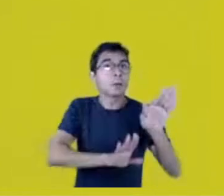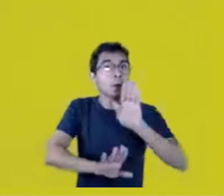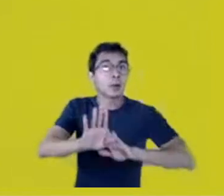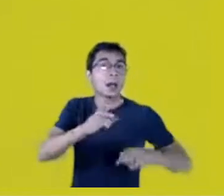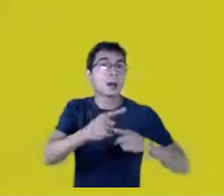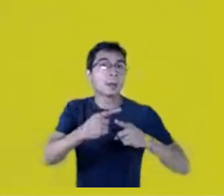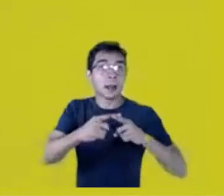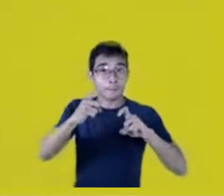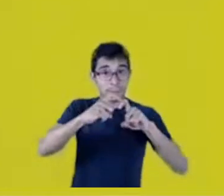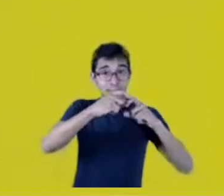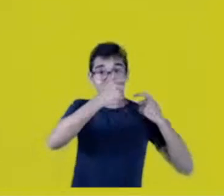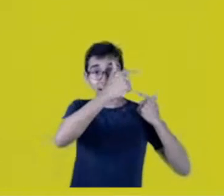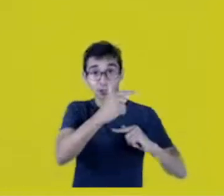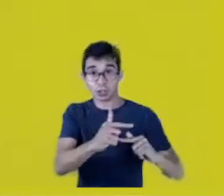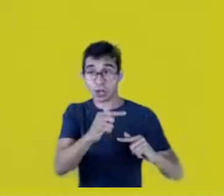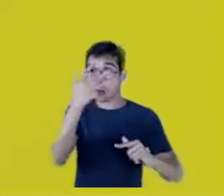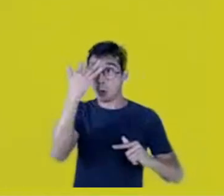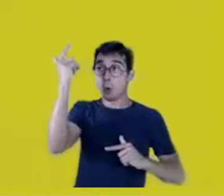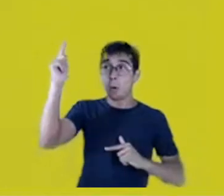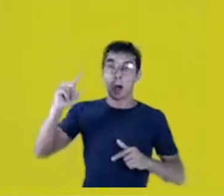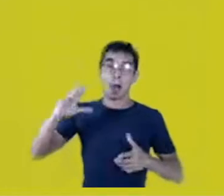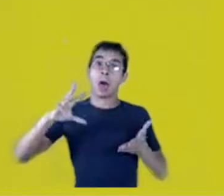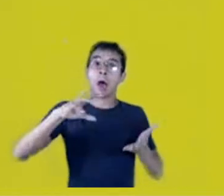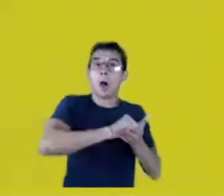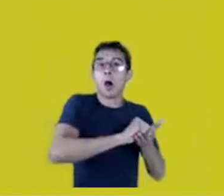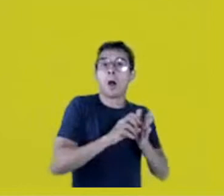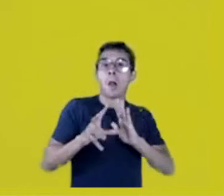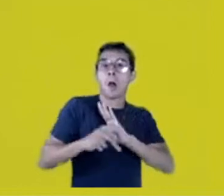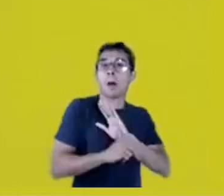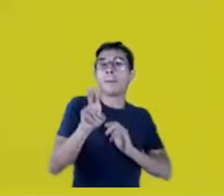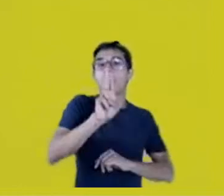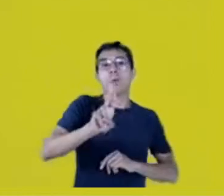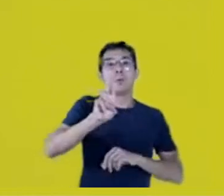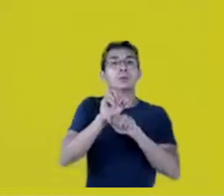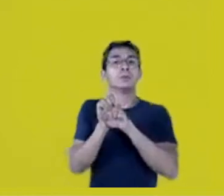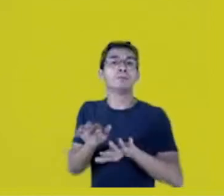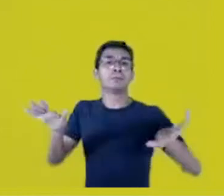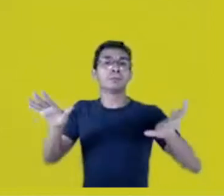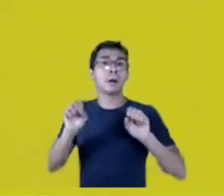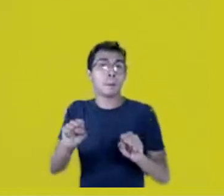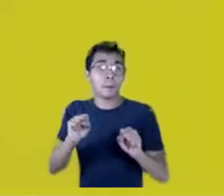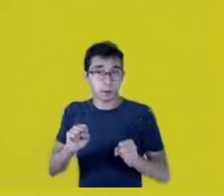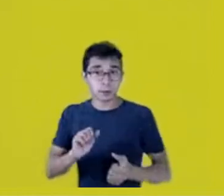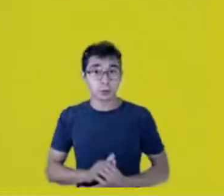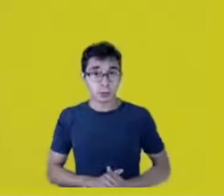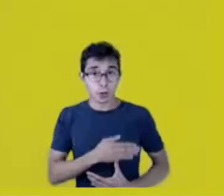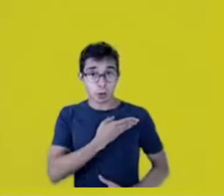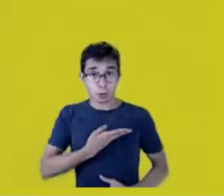When it’s published, it’s public domain, anyone can use it, when it gets patented, it’s gone. Our government doesn’t protect it.